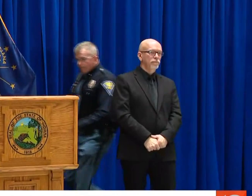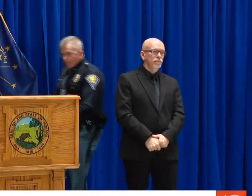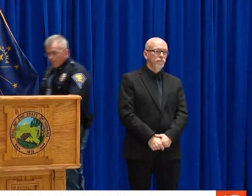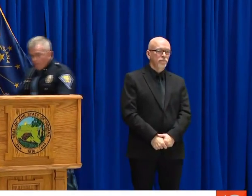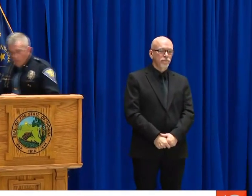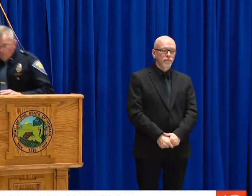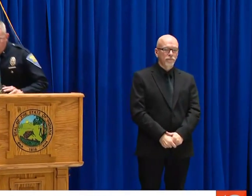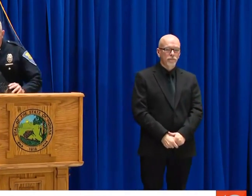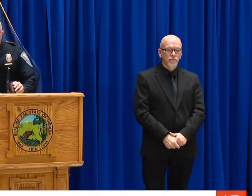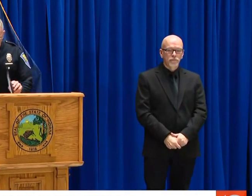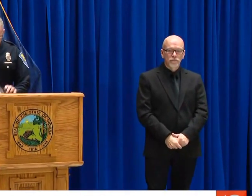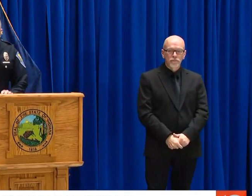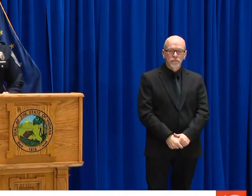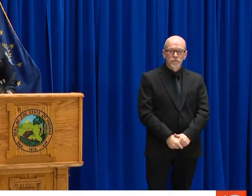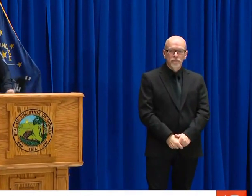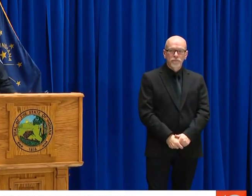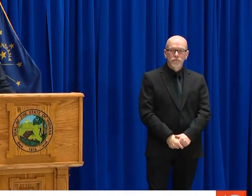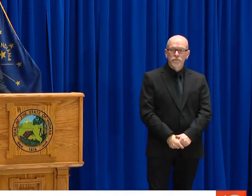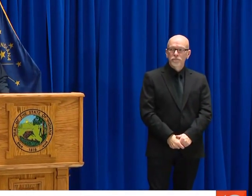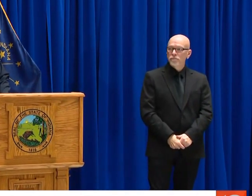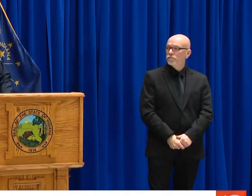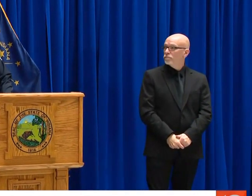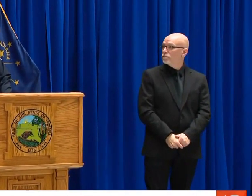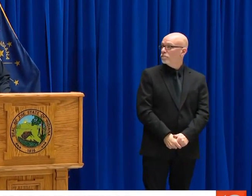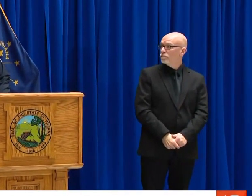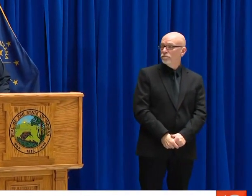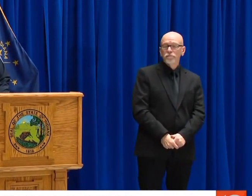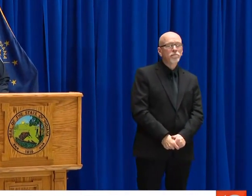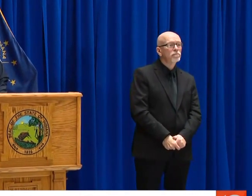HAVE CHANGED YOUR DAILY DUTIES